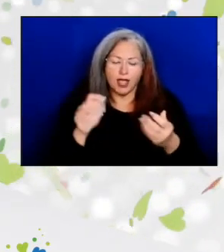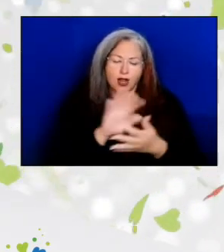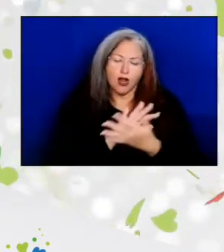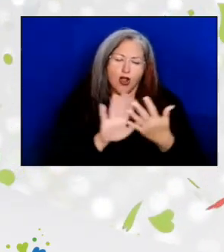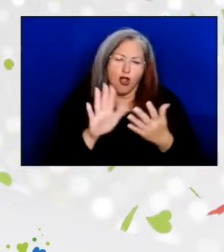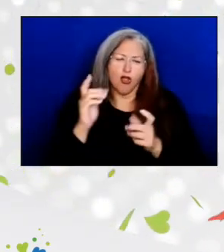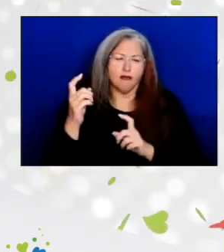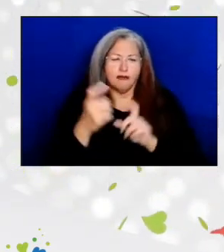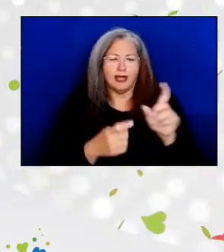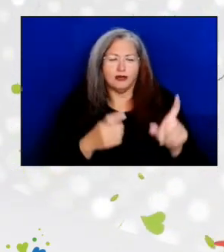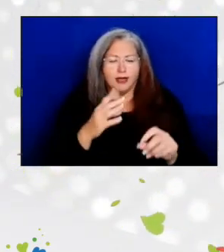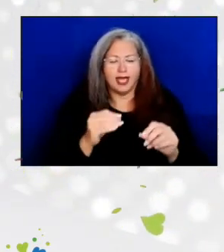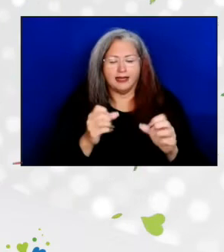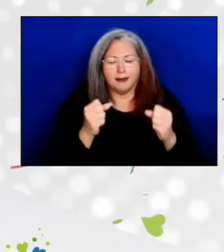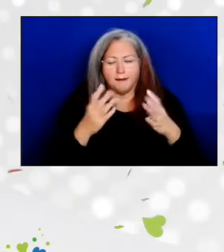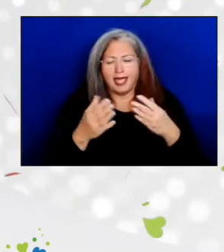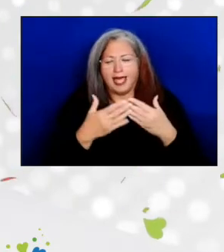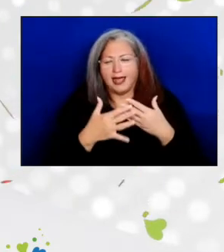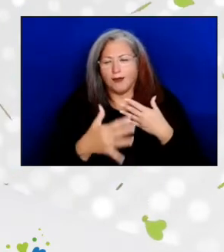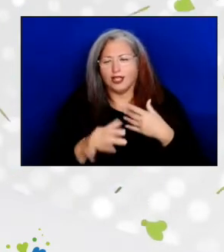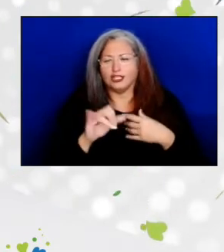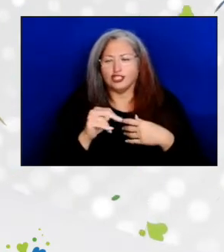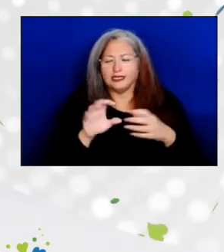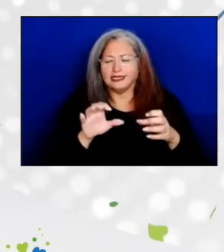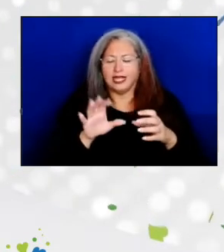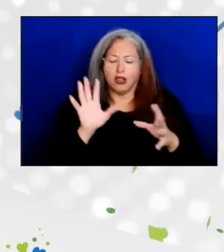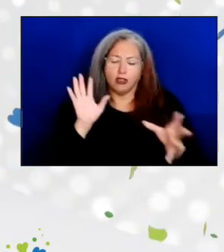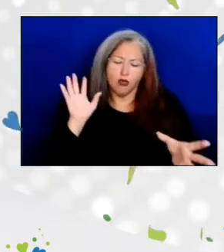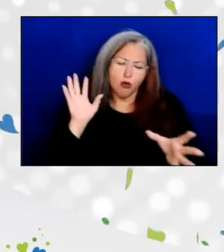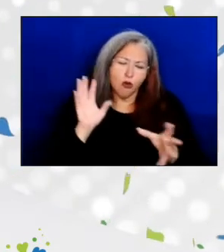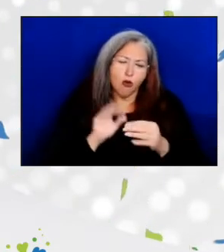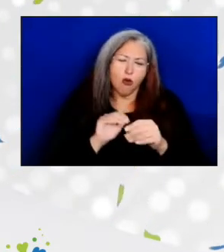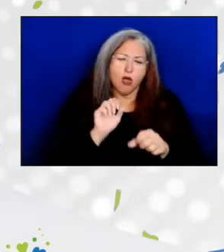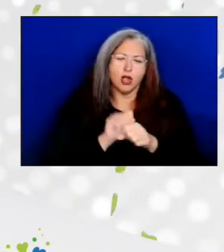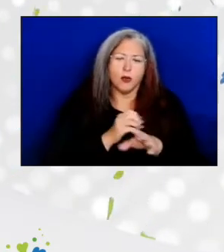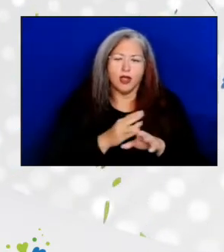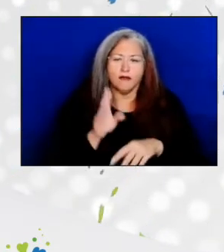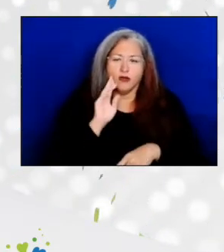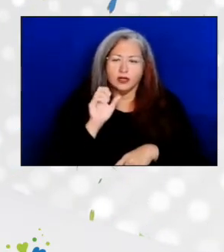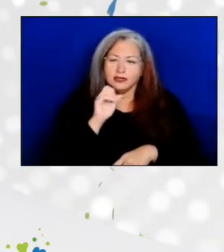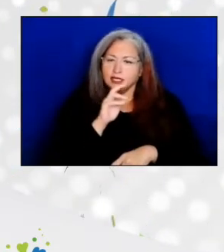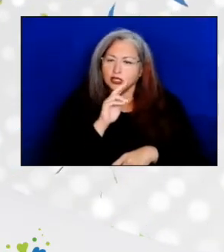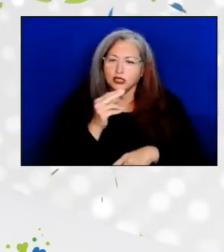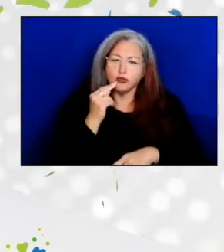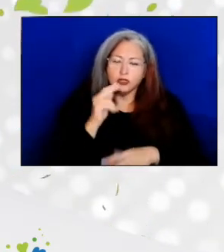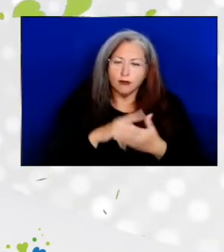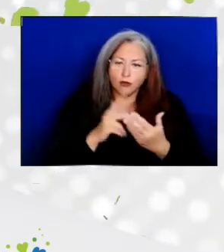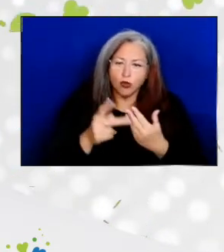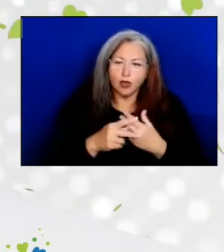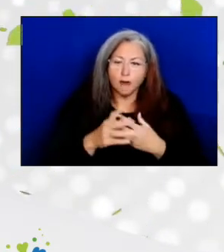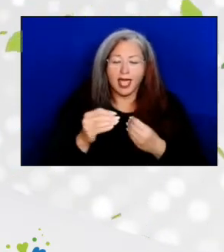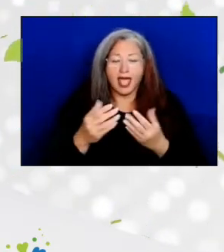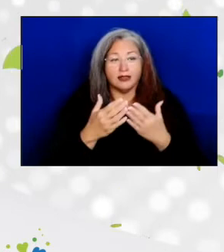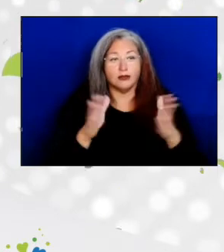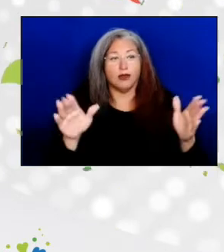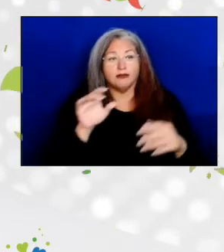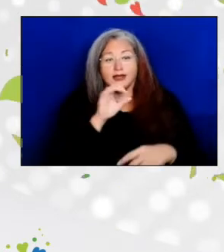and the many more Jean has made throughout her career to the Senior Nutrition Program and to the wider aging network.